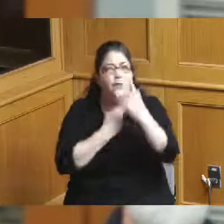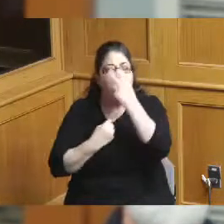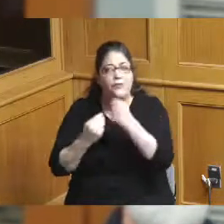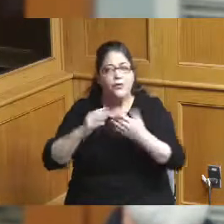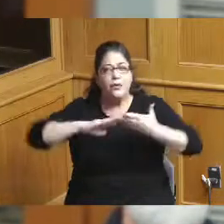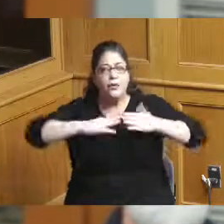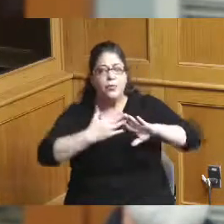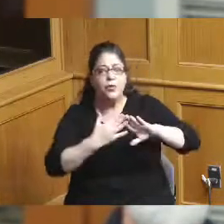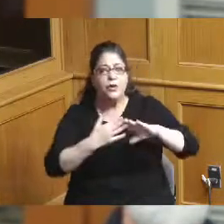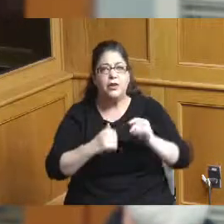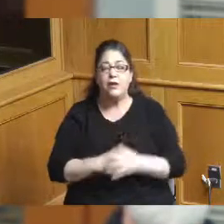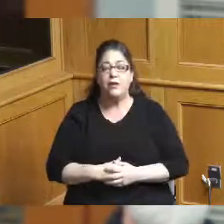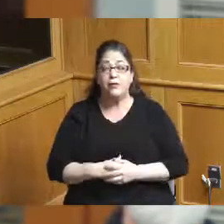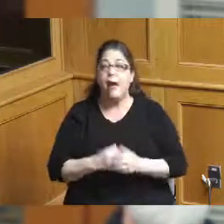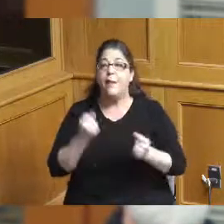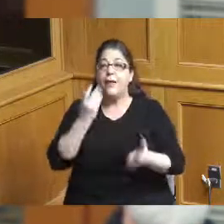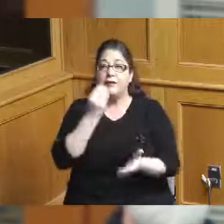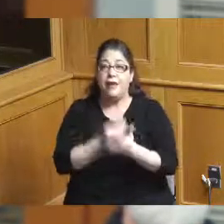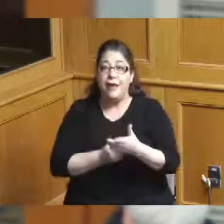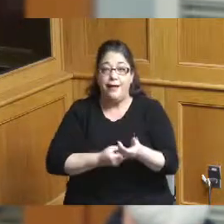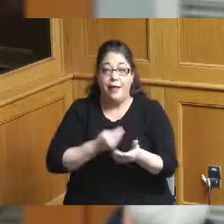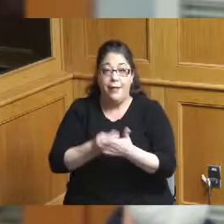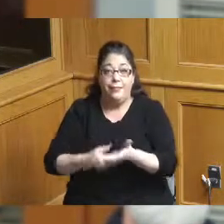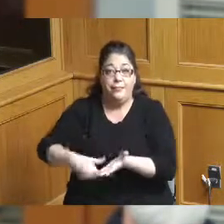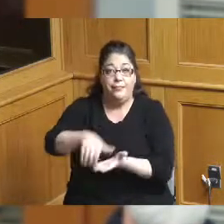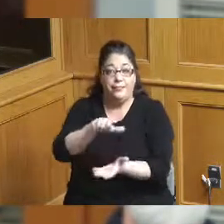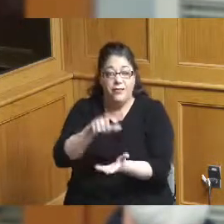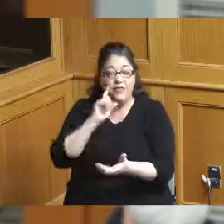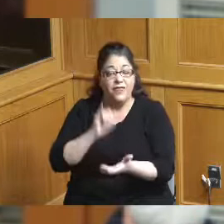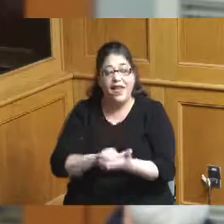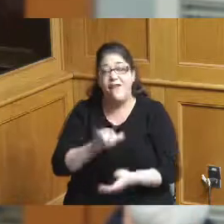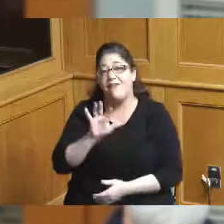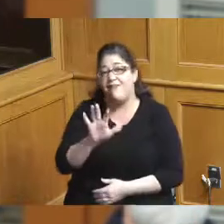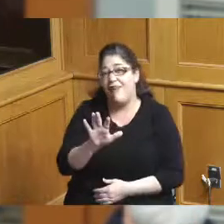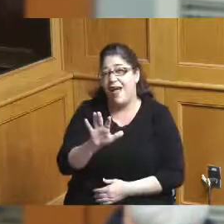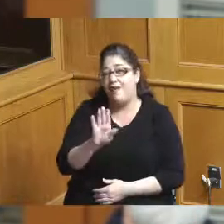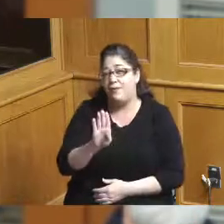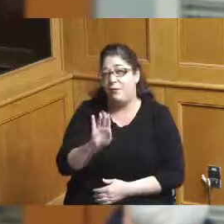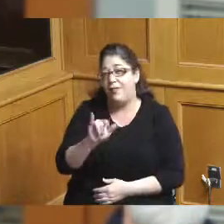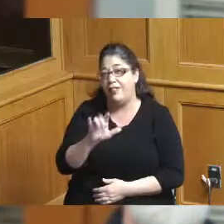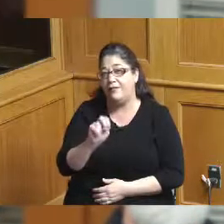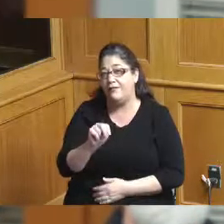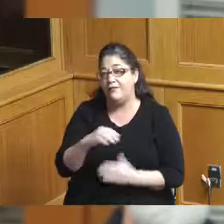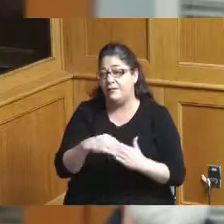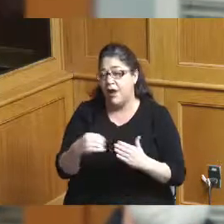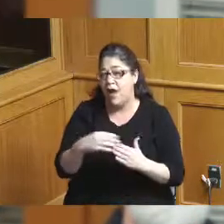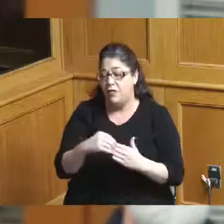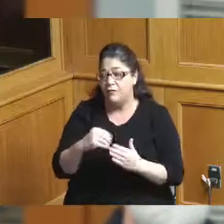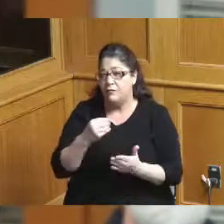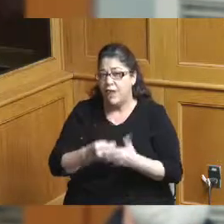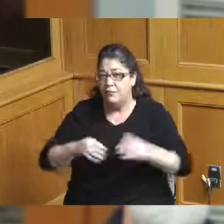the total economic impact of the World Cup 2026 is about 5 billion dollars with some 40,000 jobs